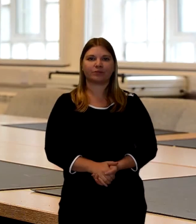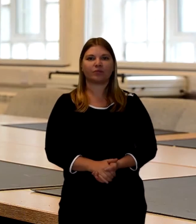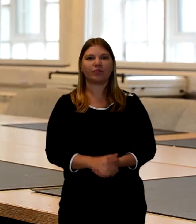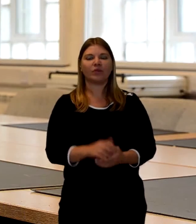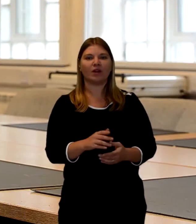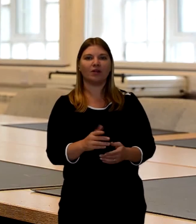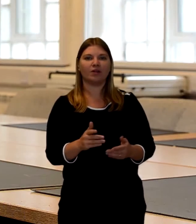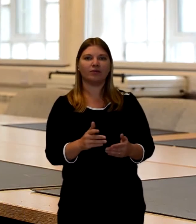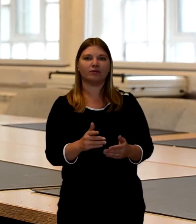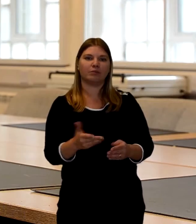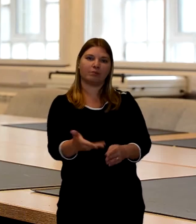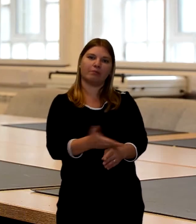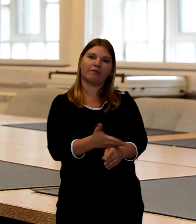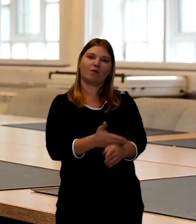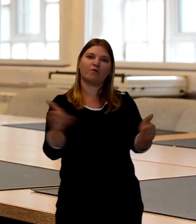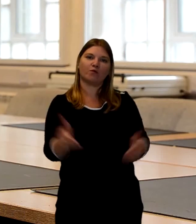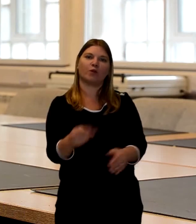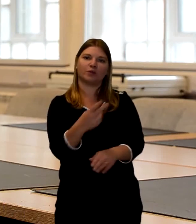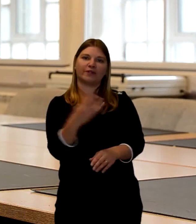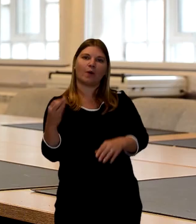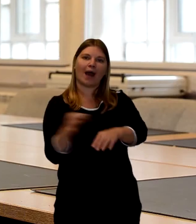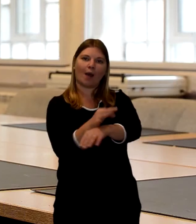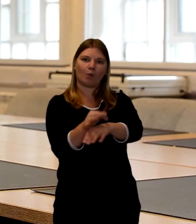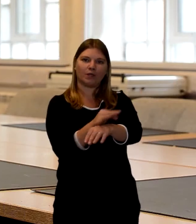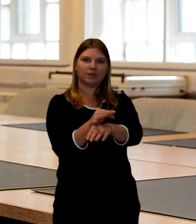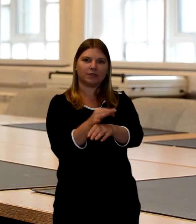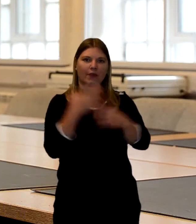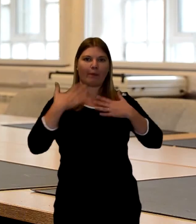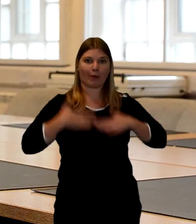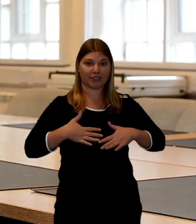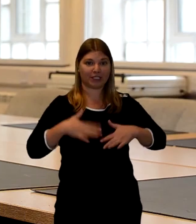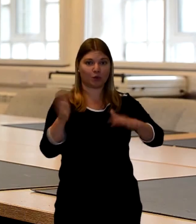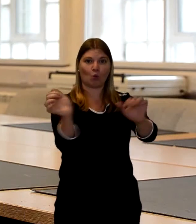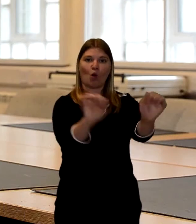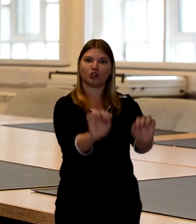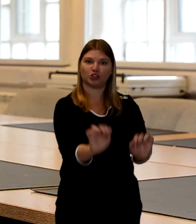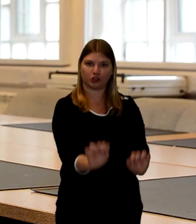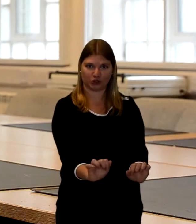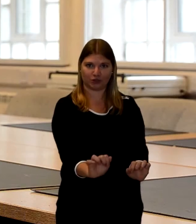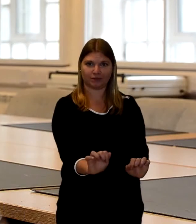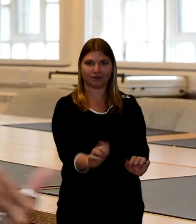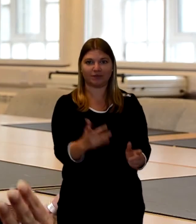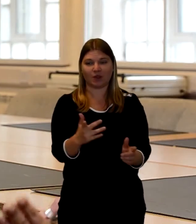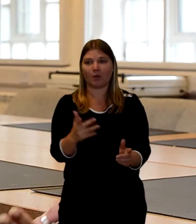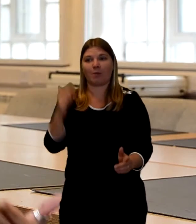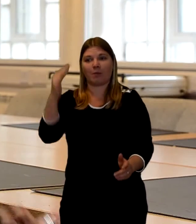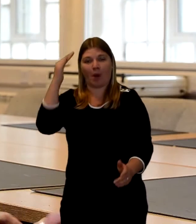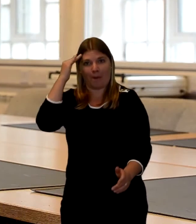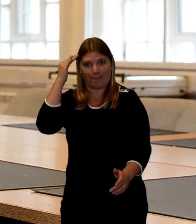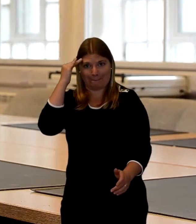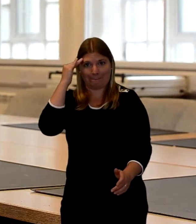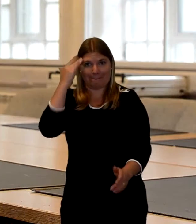When they wash the body 24 hours prior to the funeral they would actually have the body washed by the heads of the family.